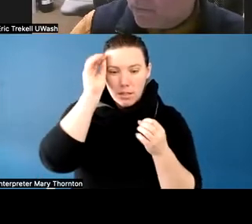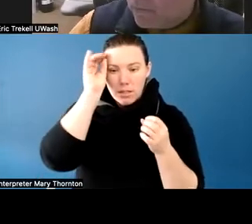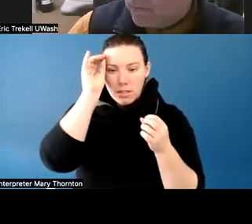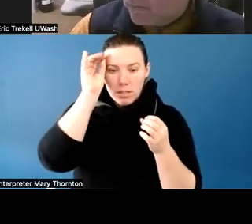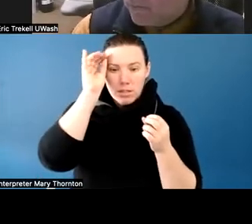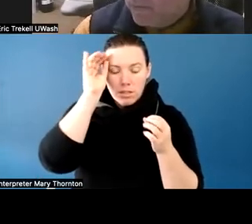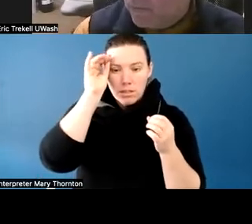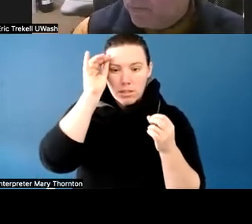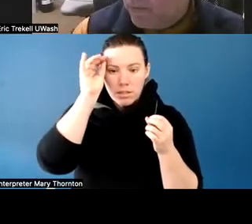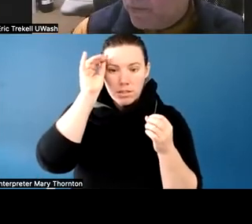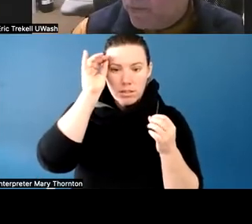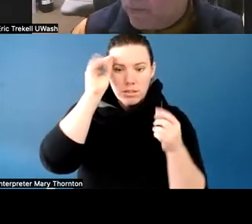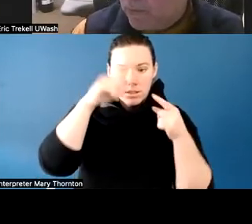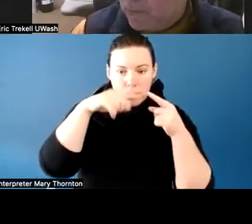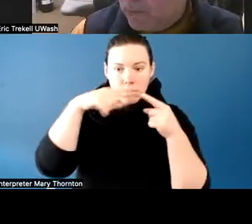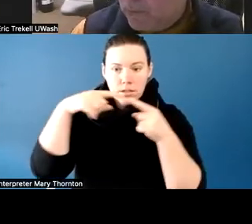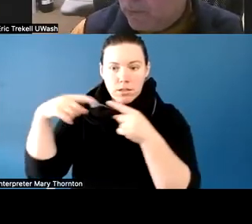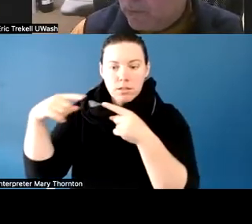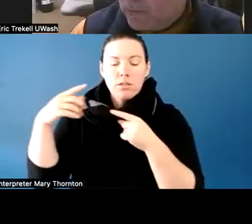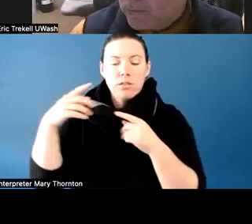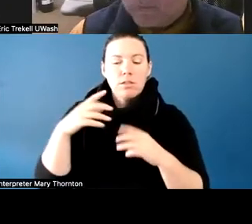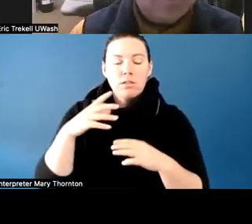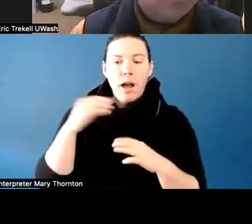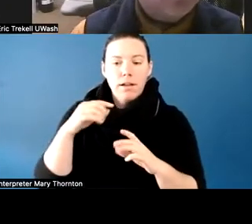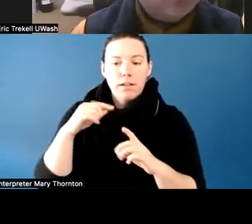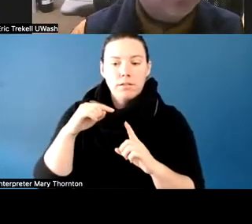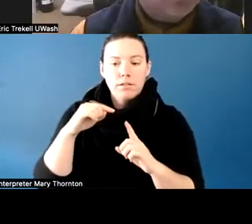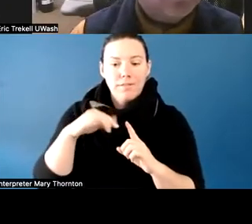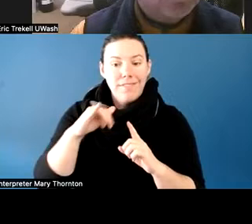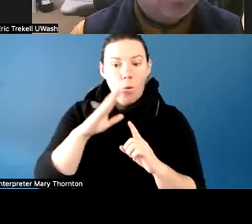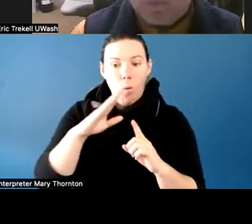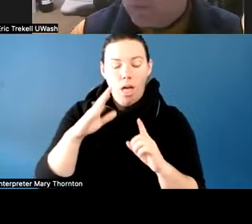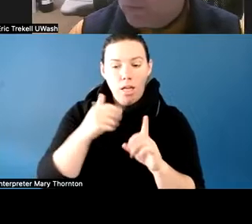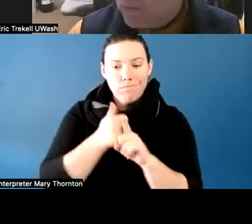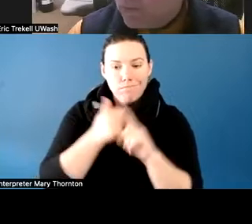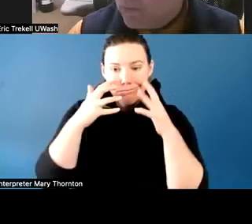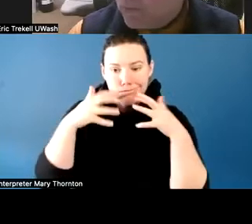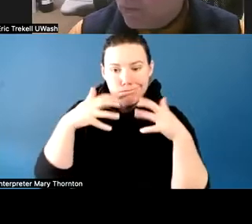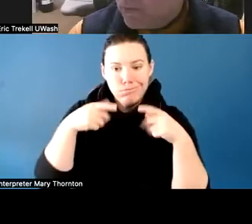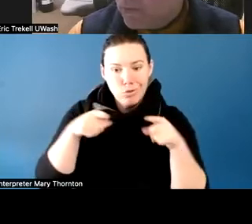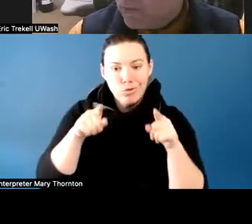break into tears in class, which her instructors mistook for other things.